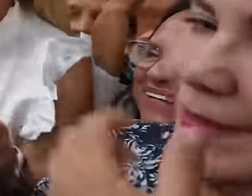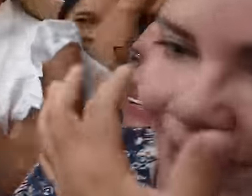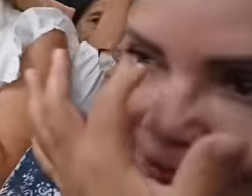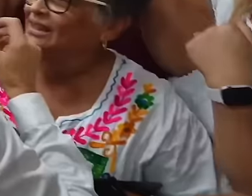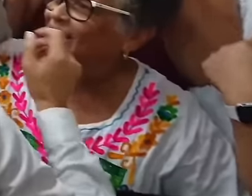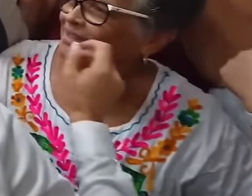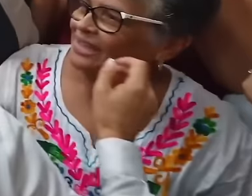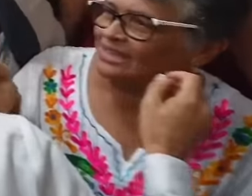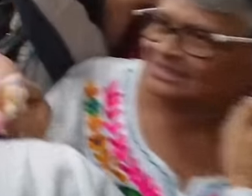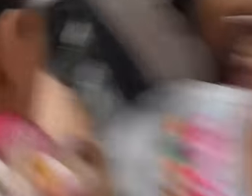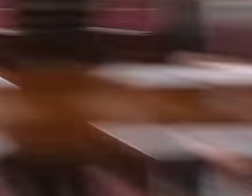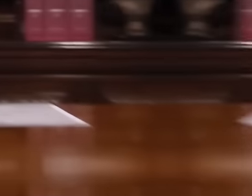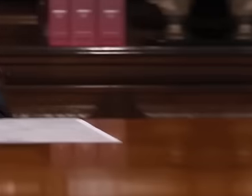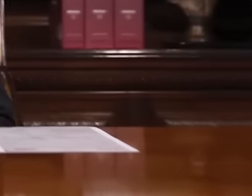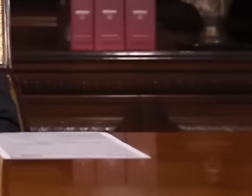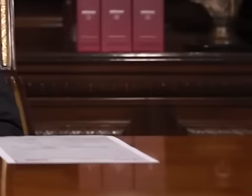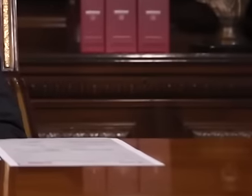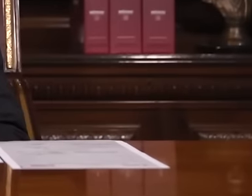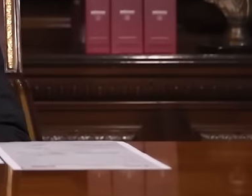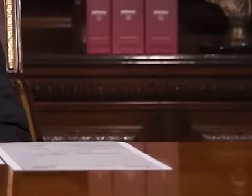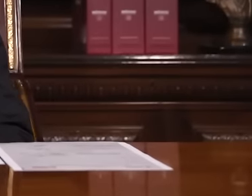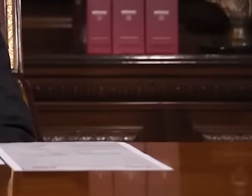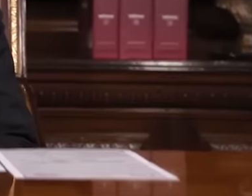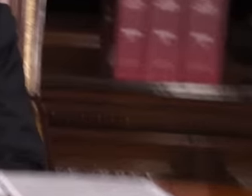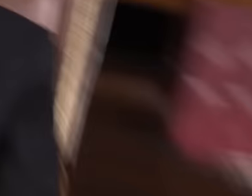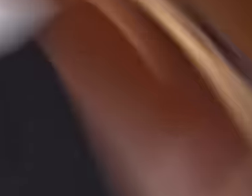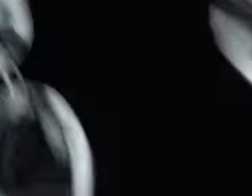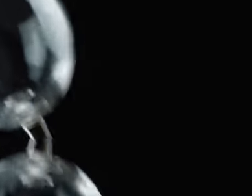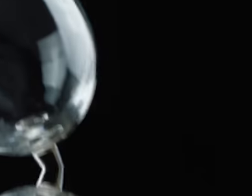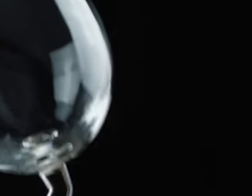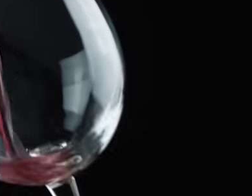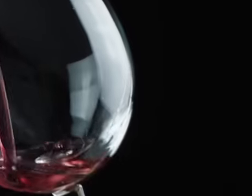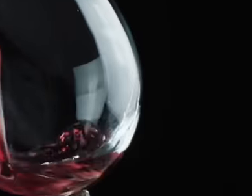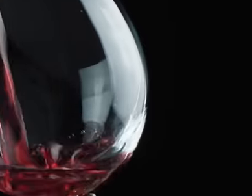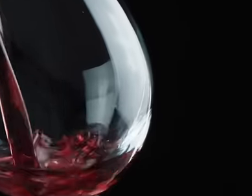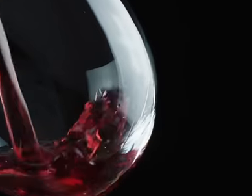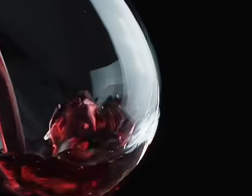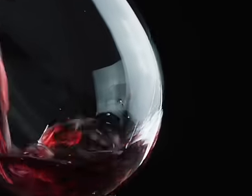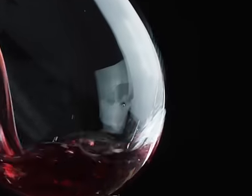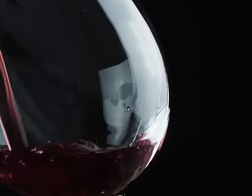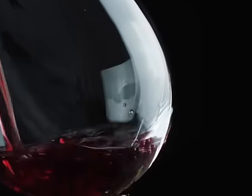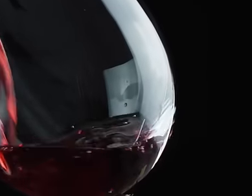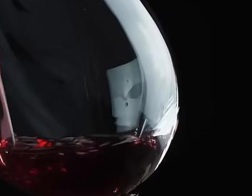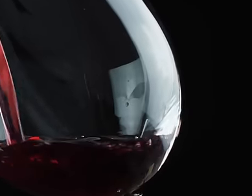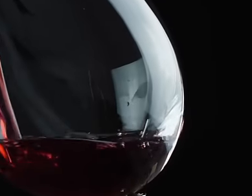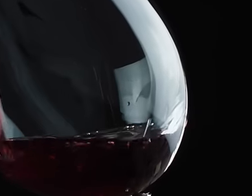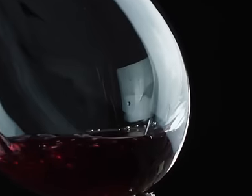and as President López Obrador has mentioned, you cannot put New Wine in